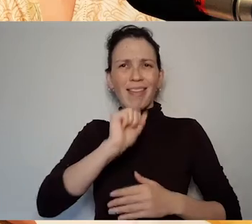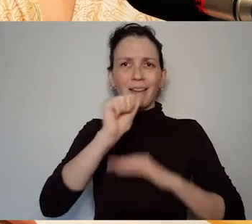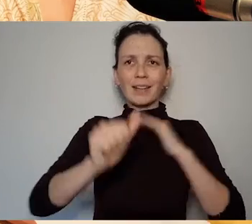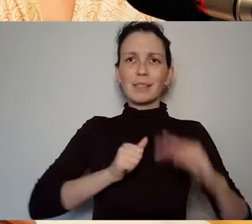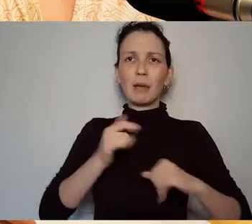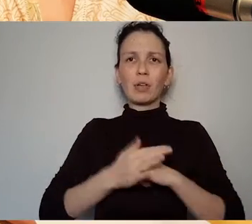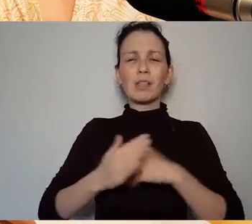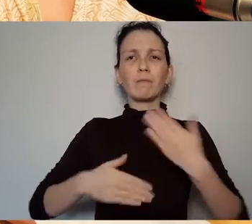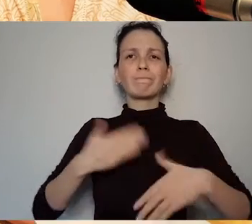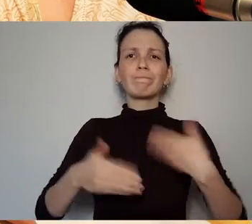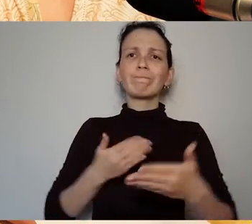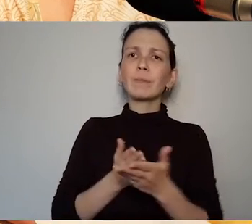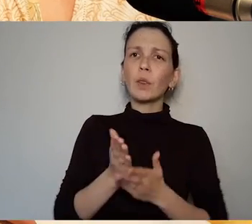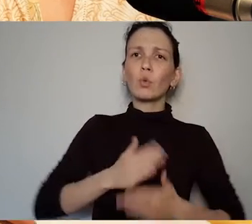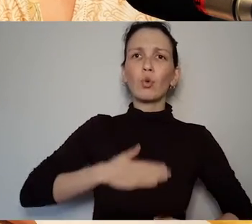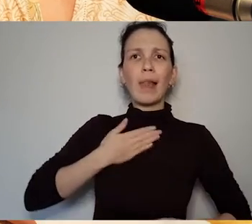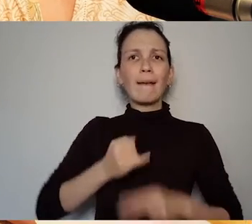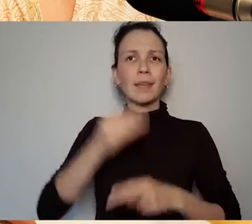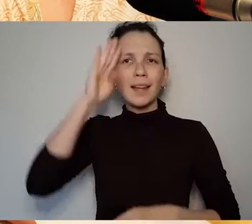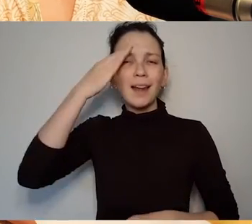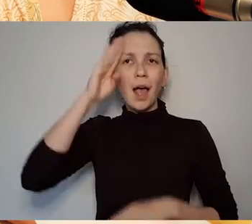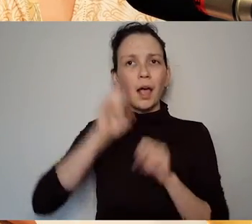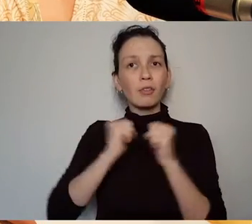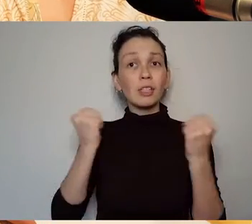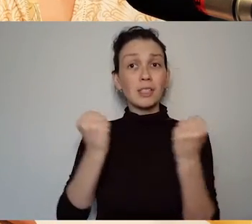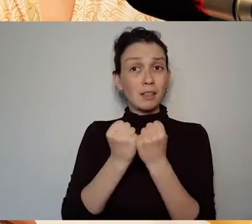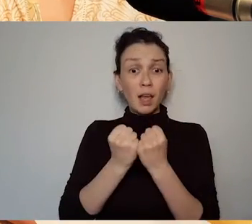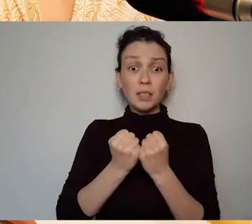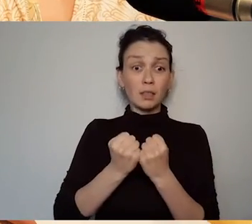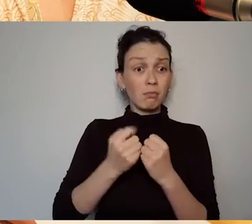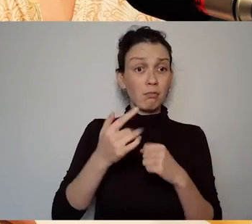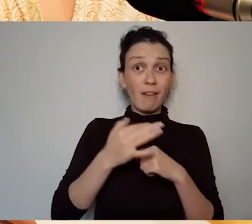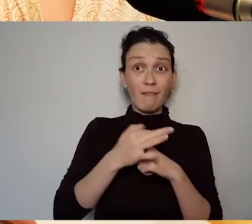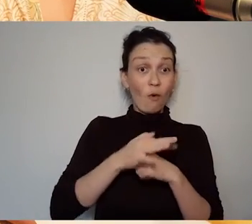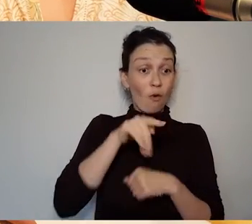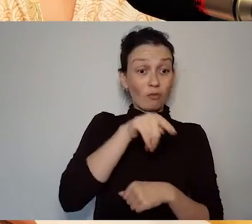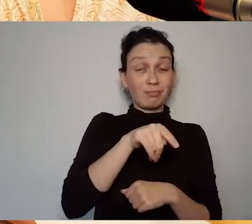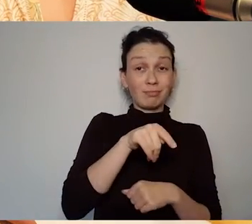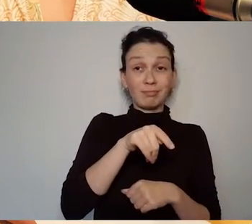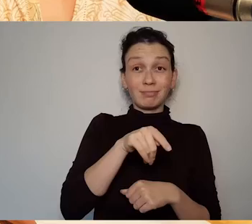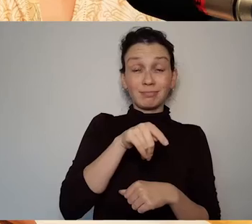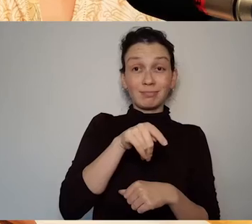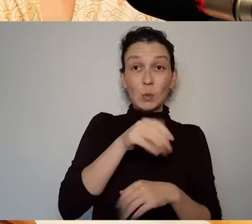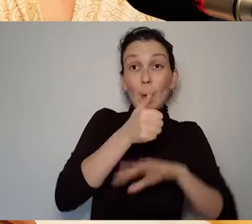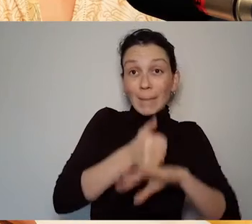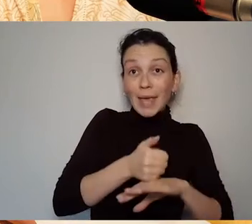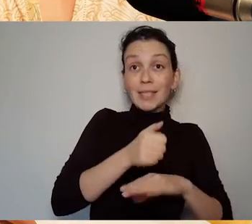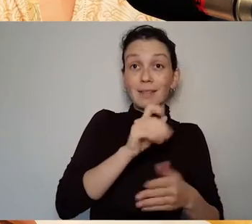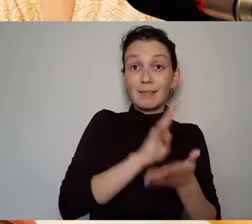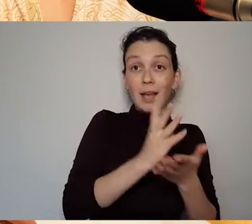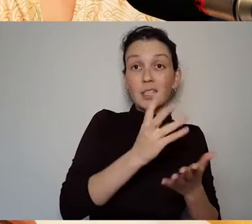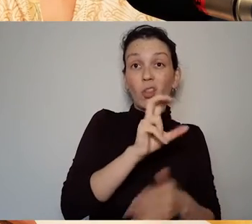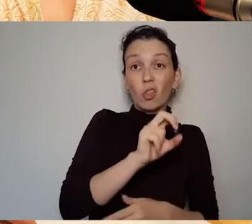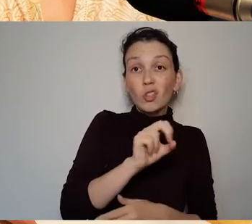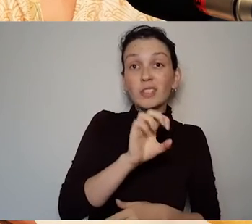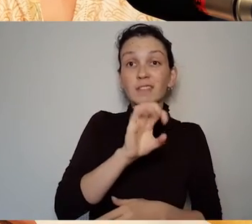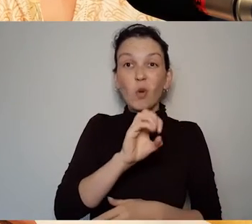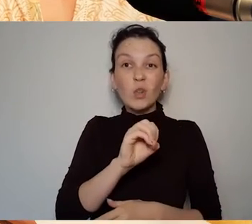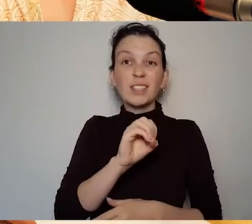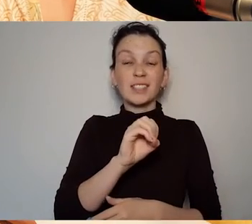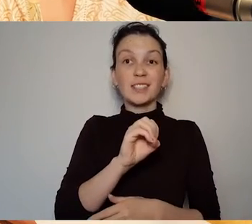particularly in the 1920s 30s 40s but that story is still interesting and relevant today.